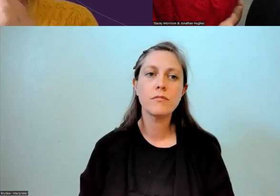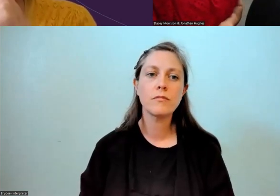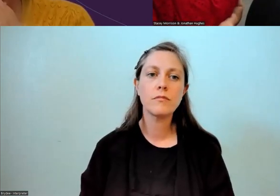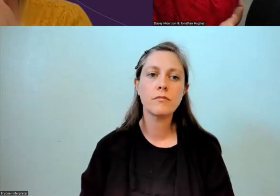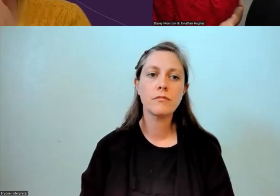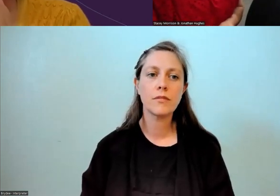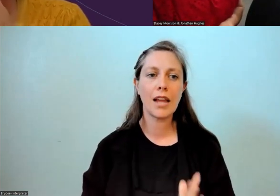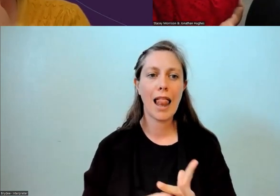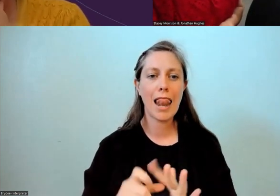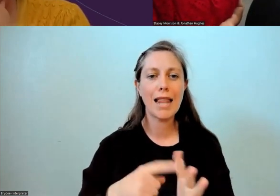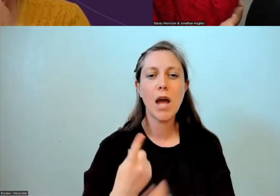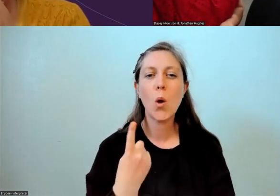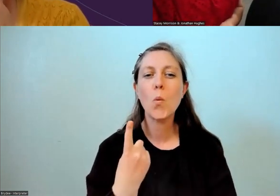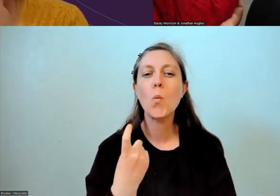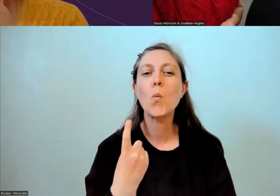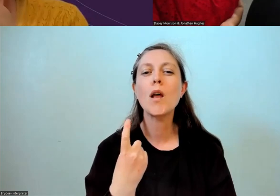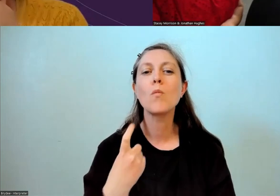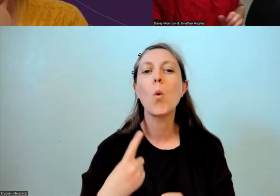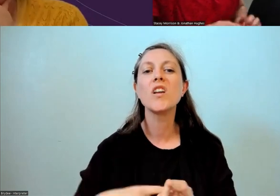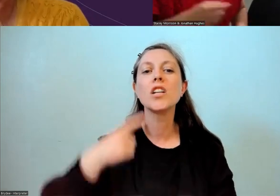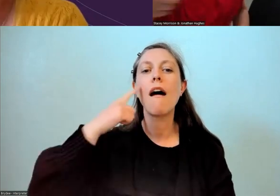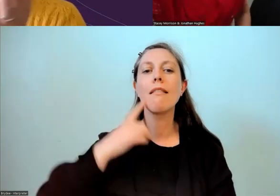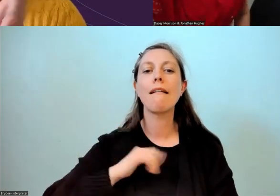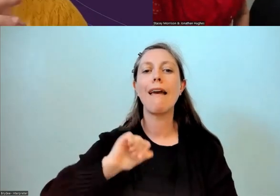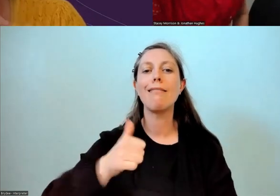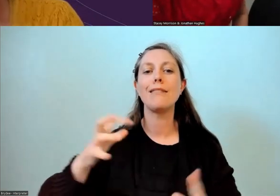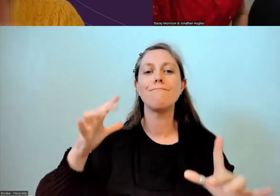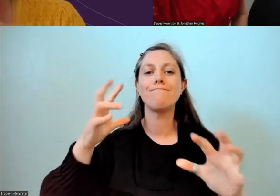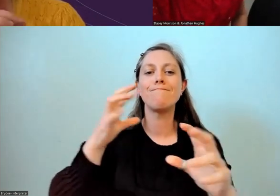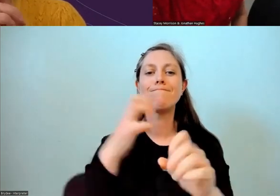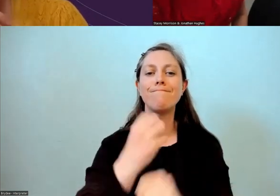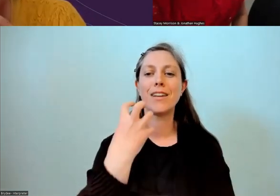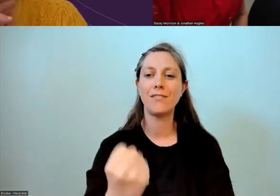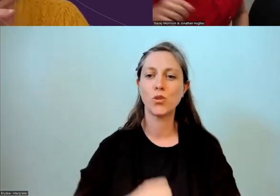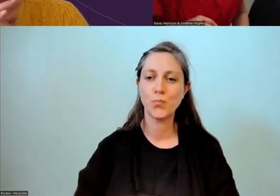We might have time for one more question before we have to close this evening, because I know all of you teachers